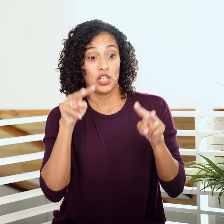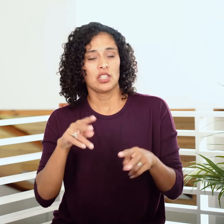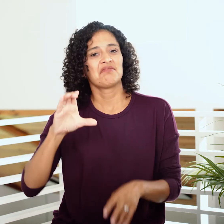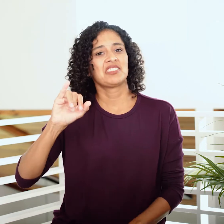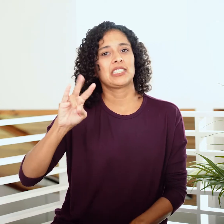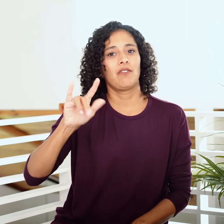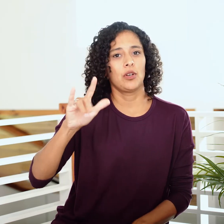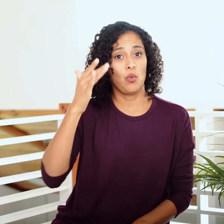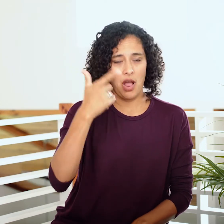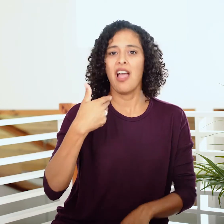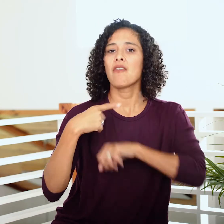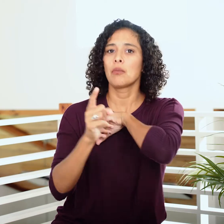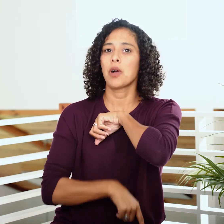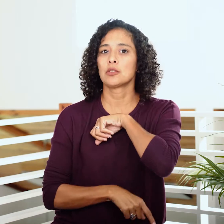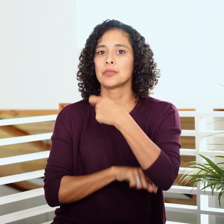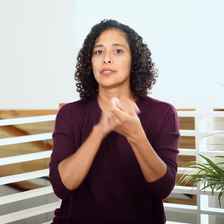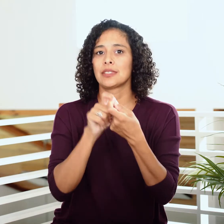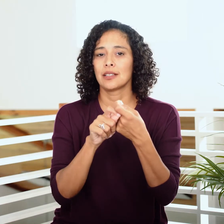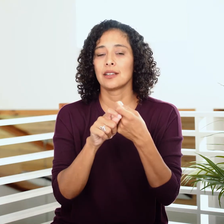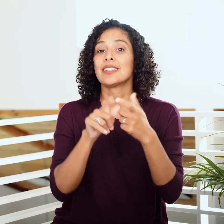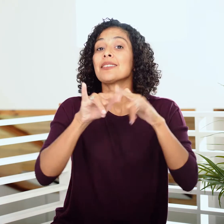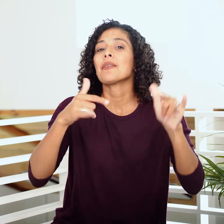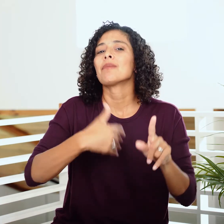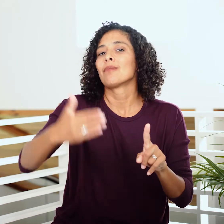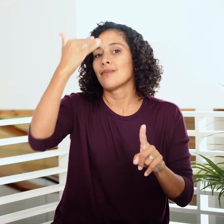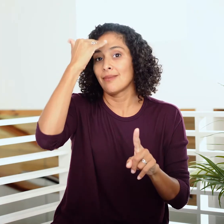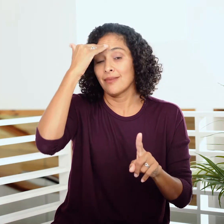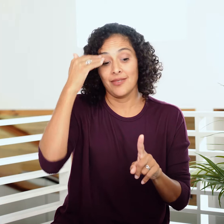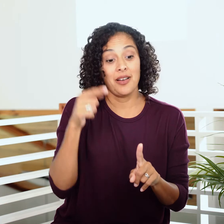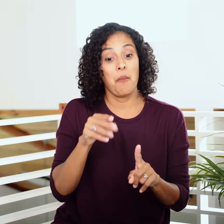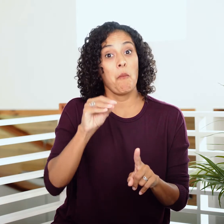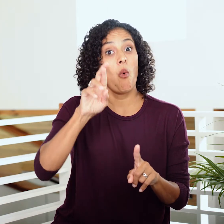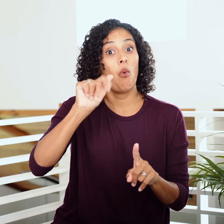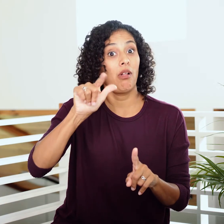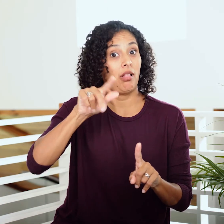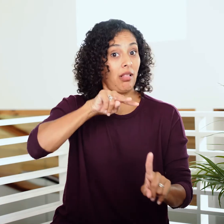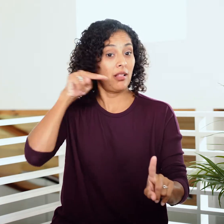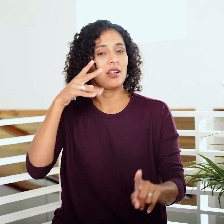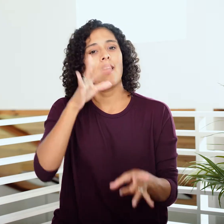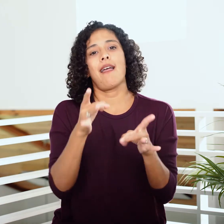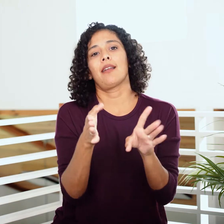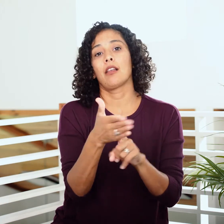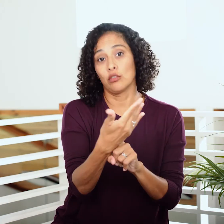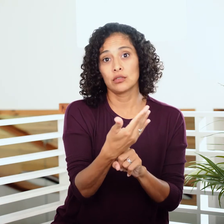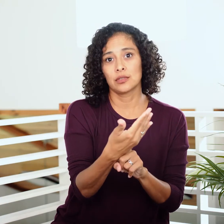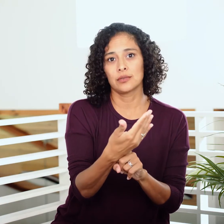On the surface, it’s a civil law because it doles out a specific punishment to be enacted. However, we know from the moral law that God hates adultery.